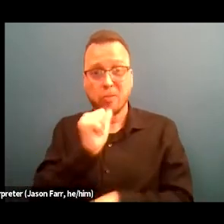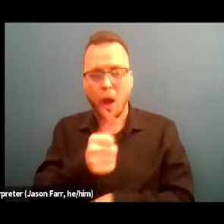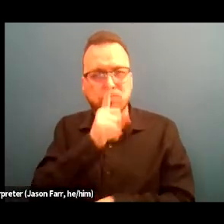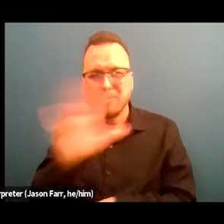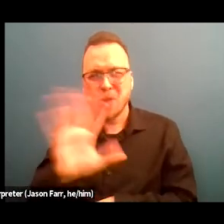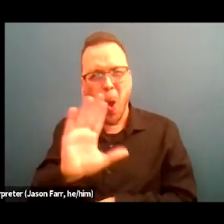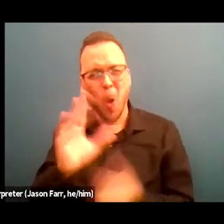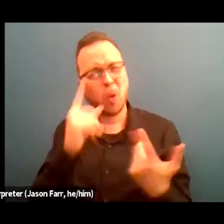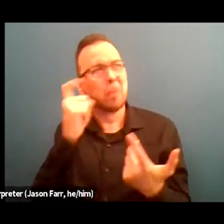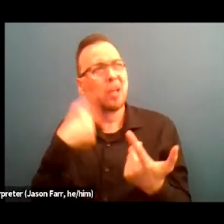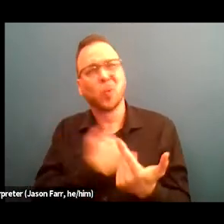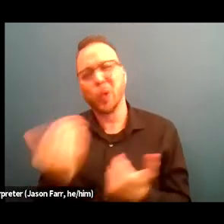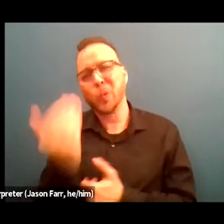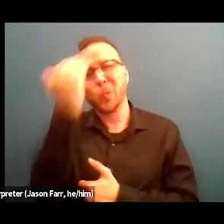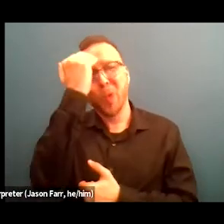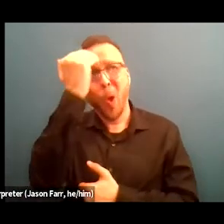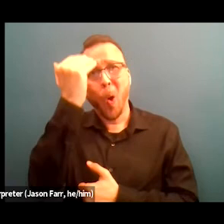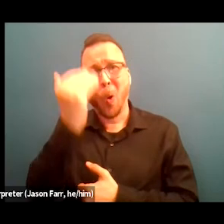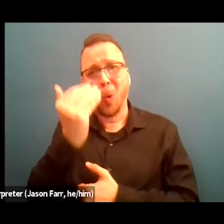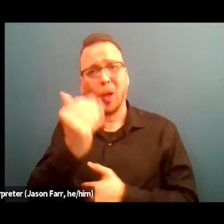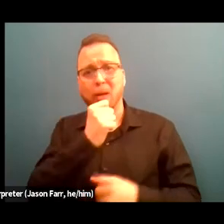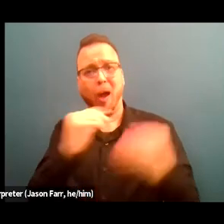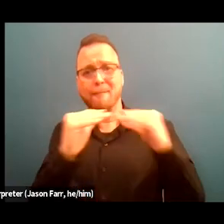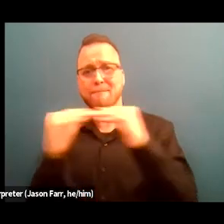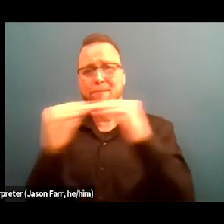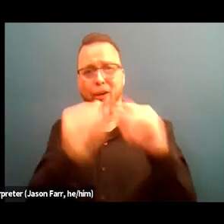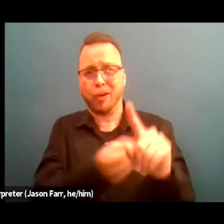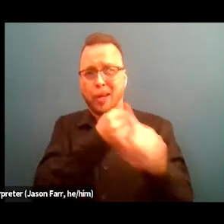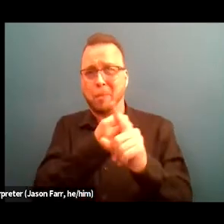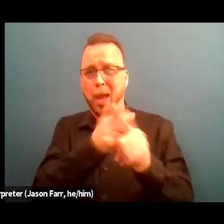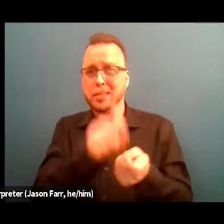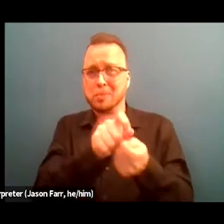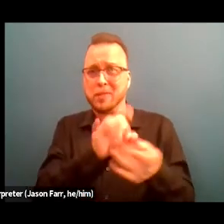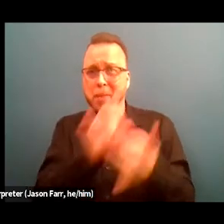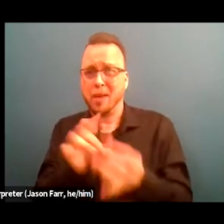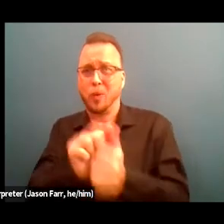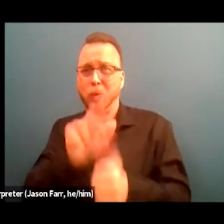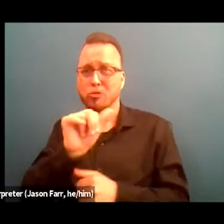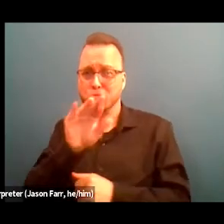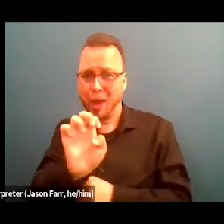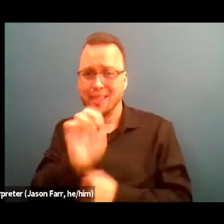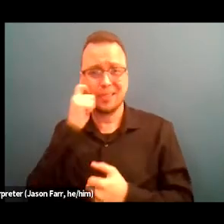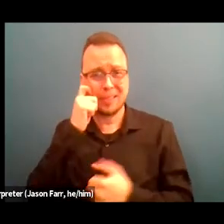that there's different portion impacts specific to race. And also even more specifically to the black community.